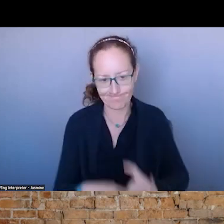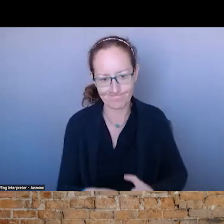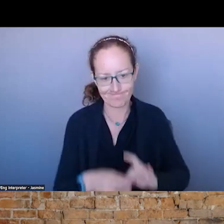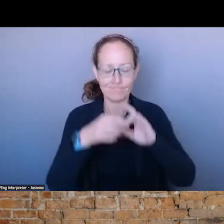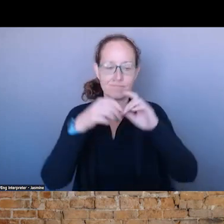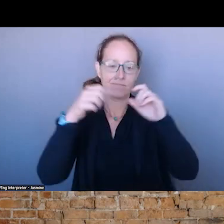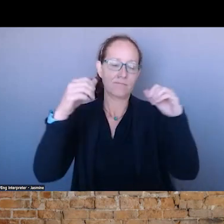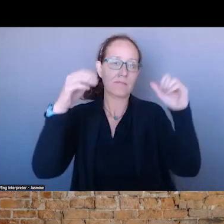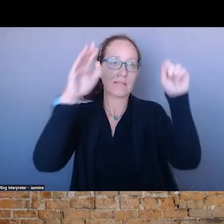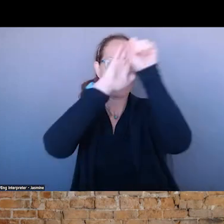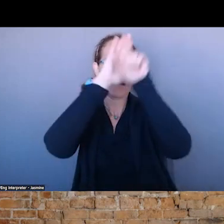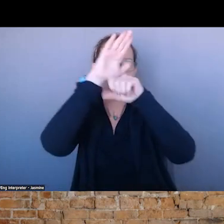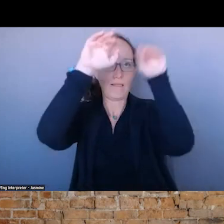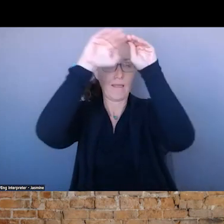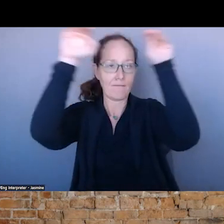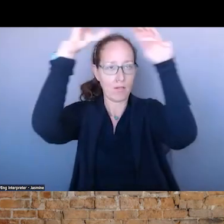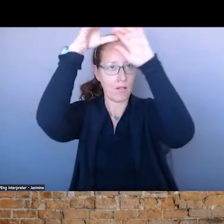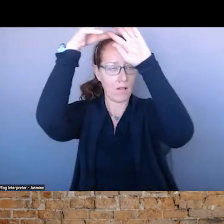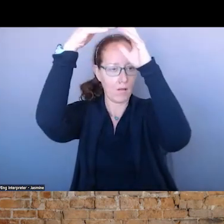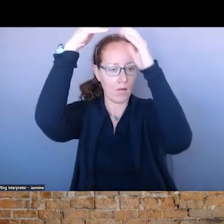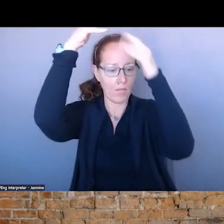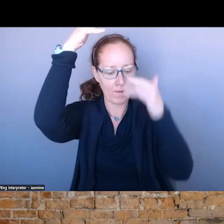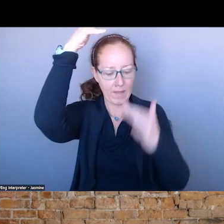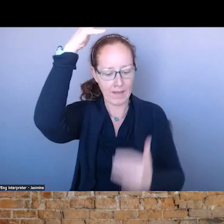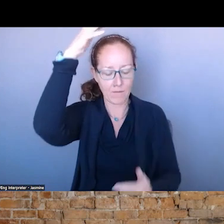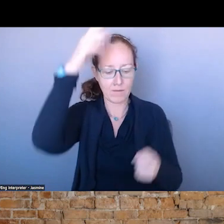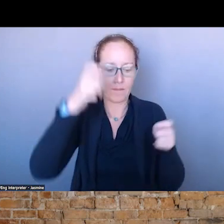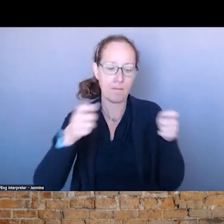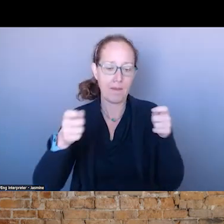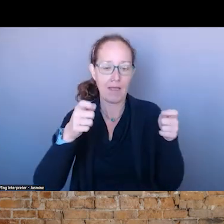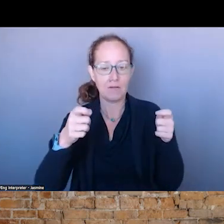MANAGED HEALTH CARE PLANS THAT ARE FACILITATING THE OPERATIONS